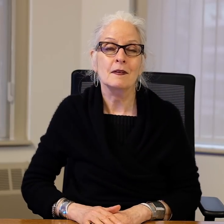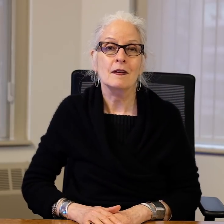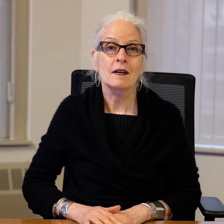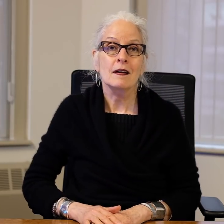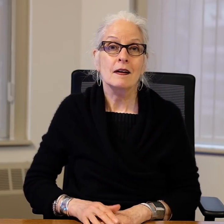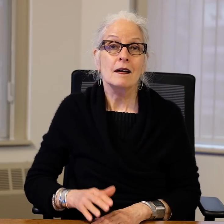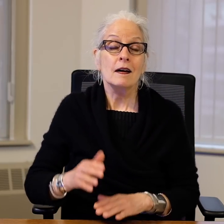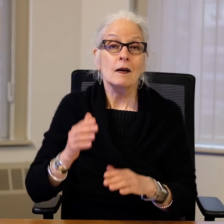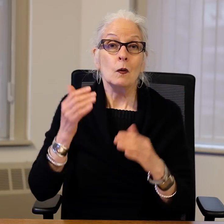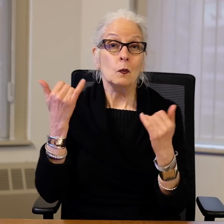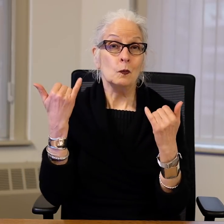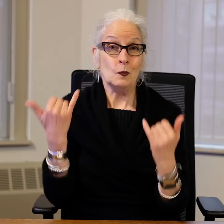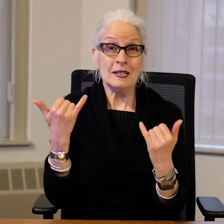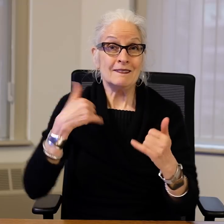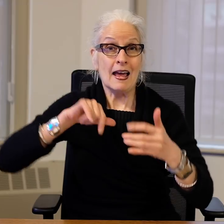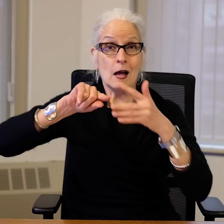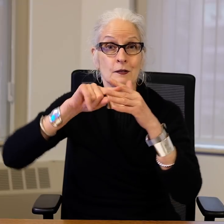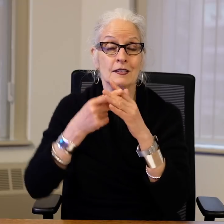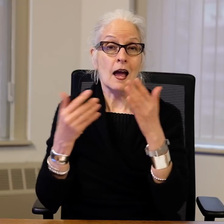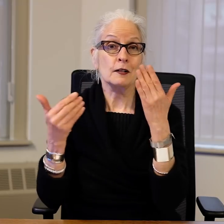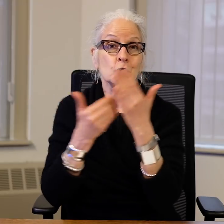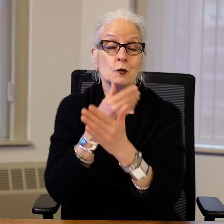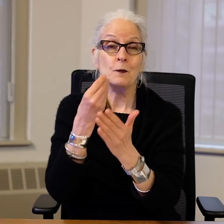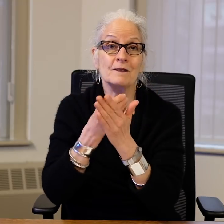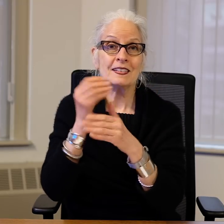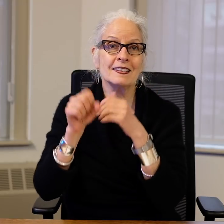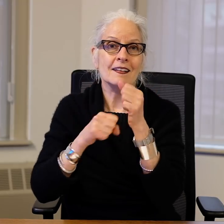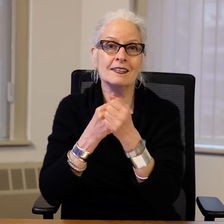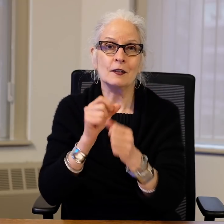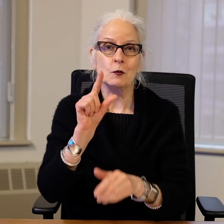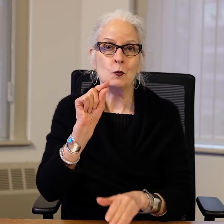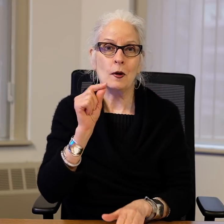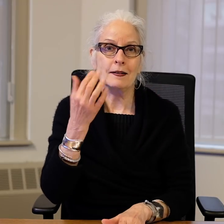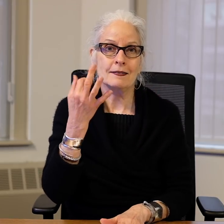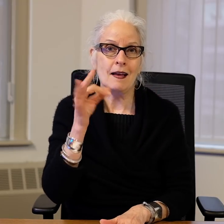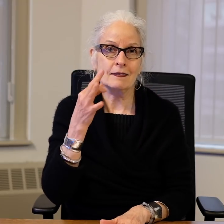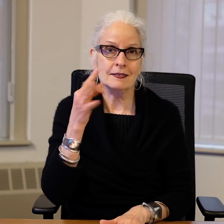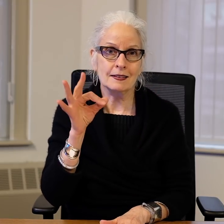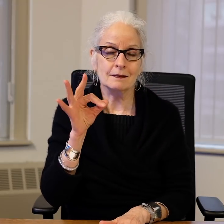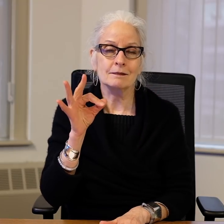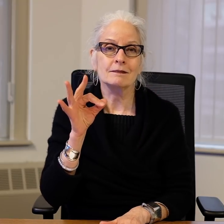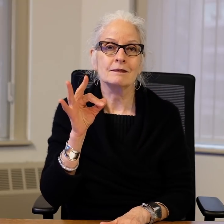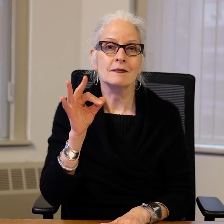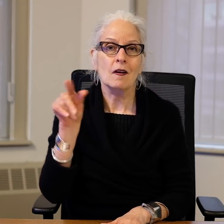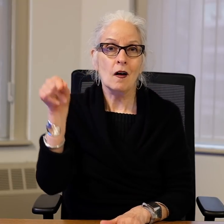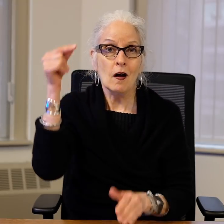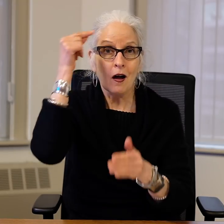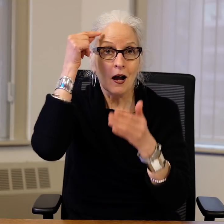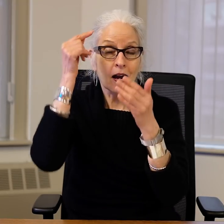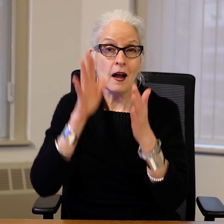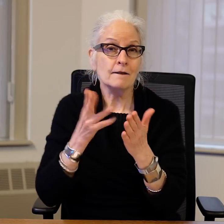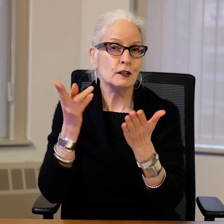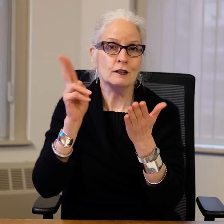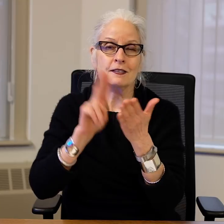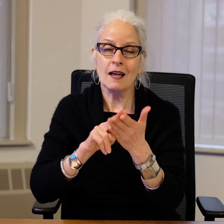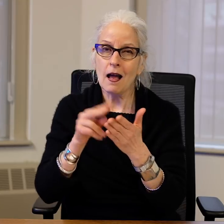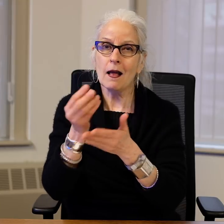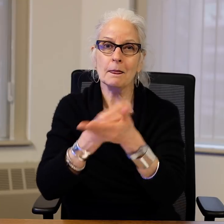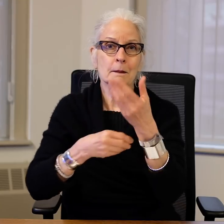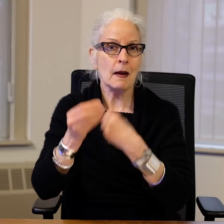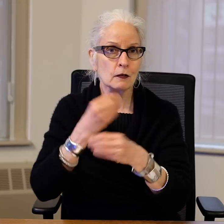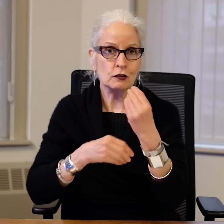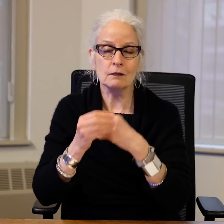We have now entered into a new fiscal year, 2019.